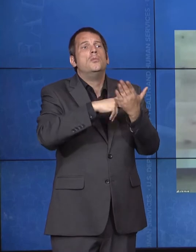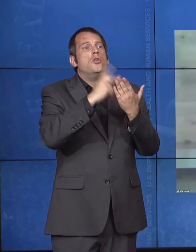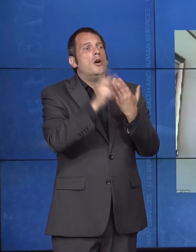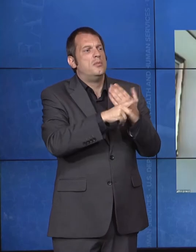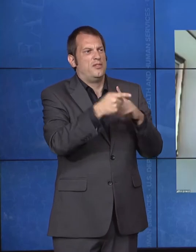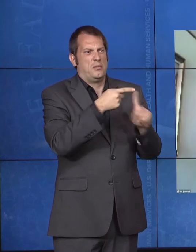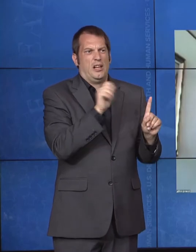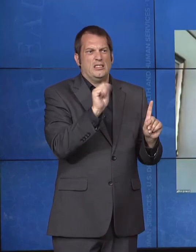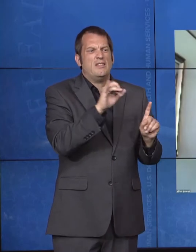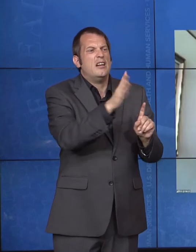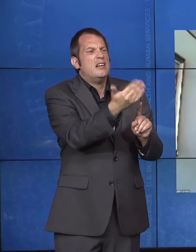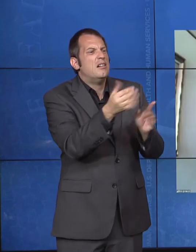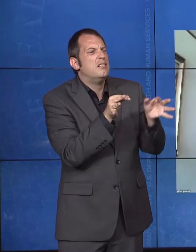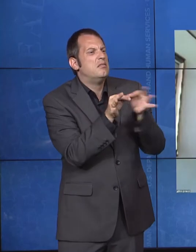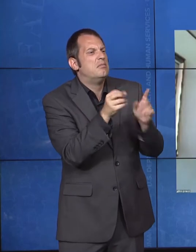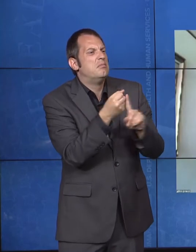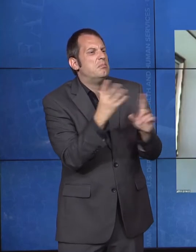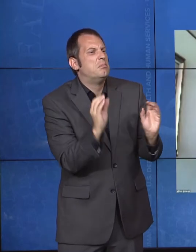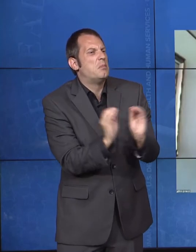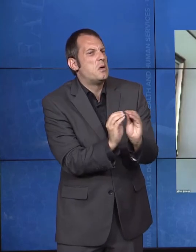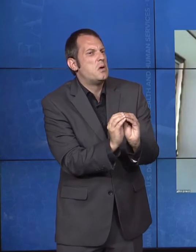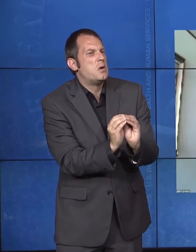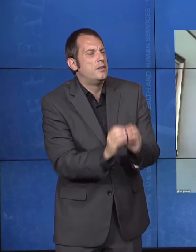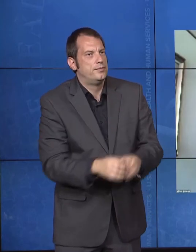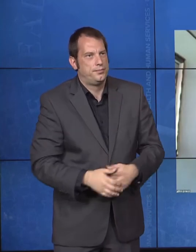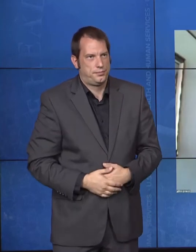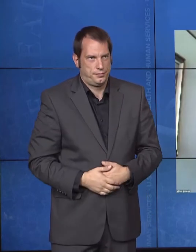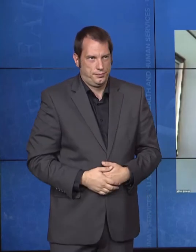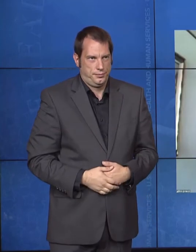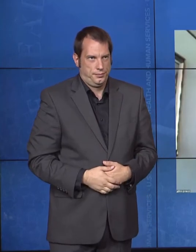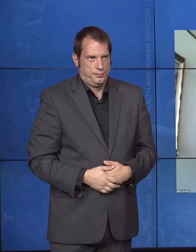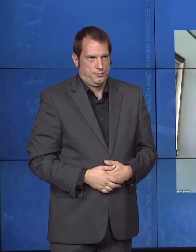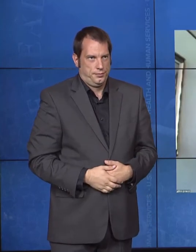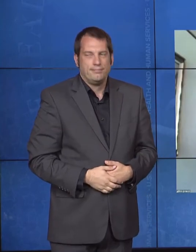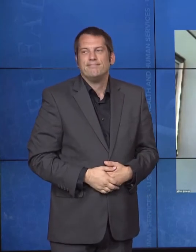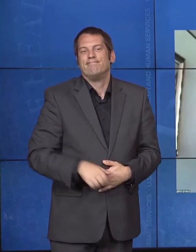Lynn Johnson: Absolutely, Julie, and you're right. We have just initiated the all-in foster